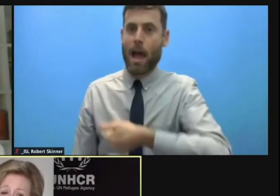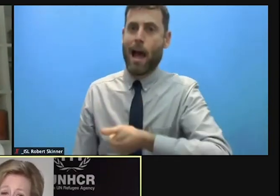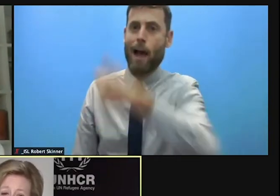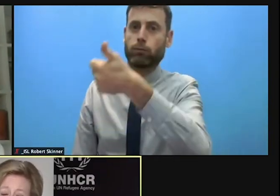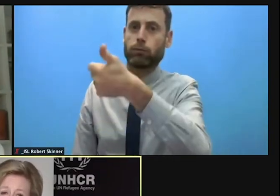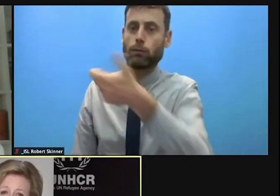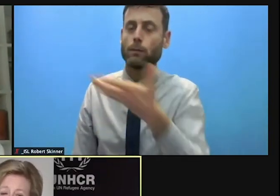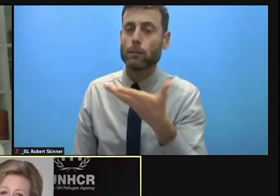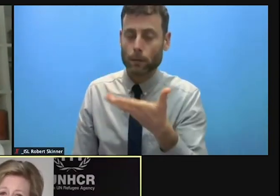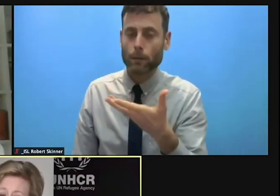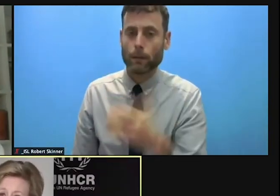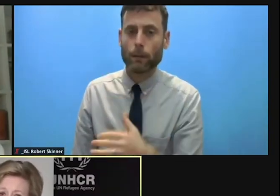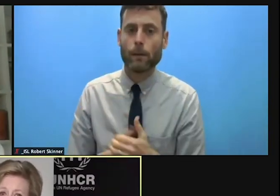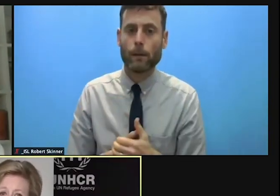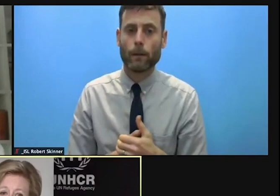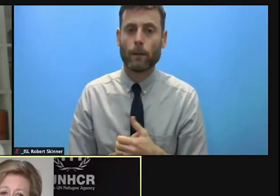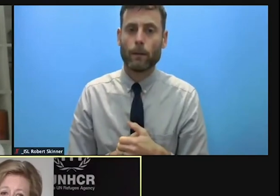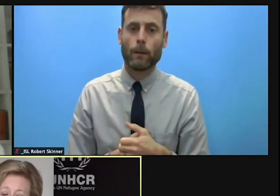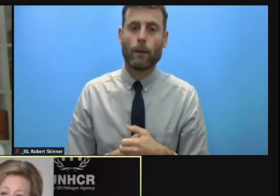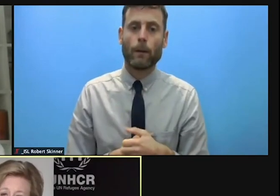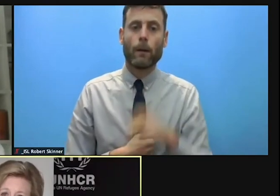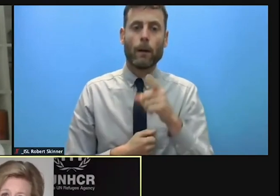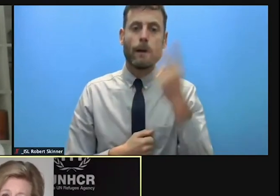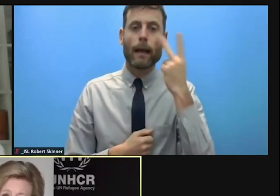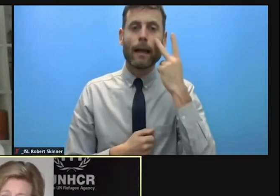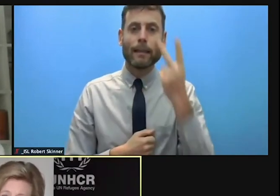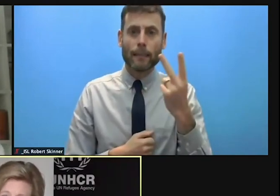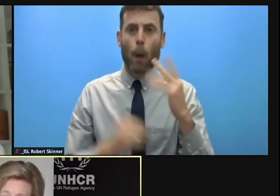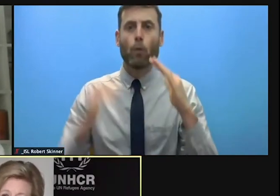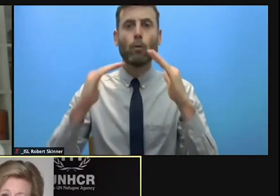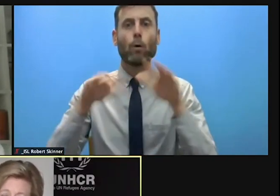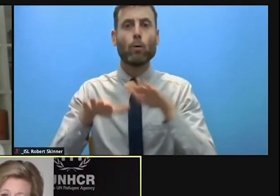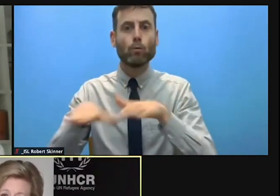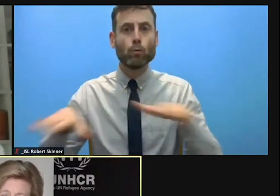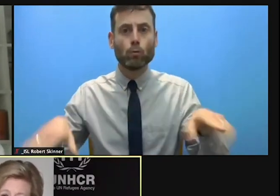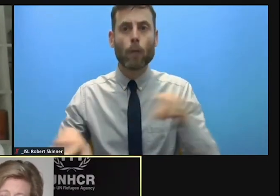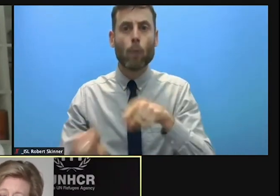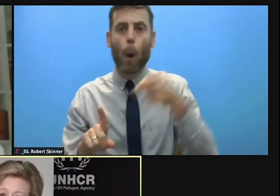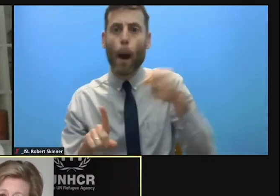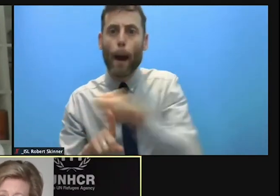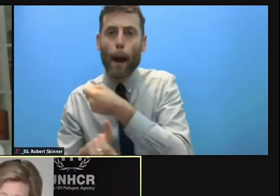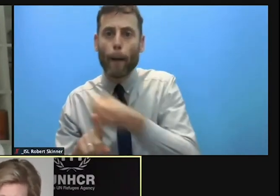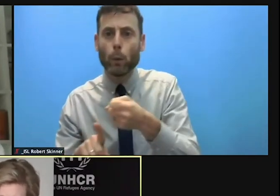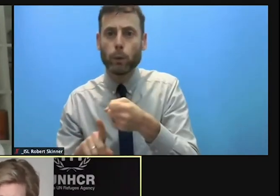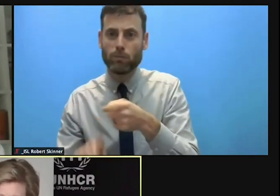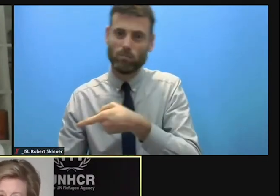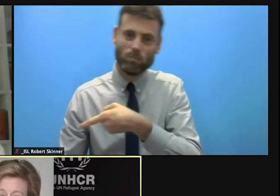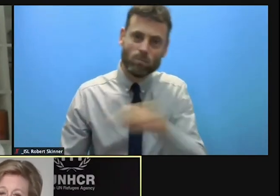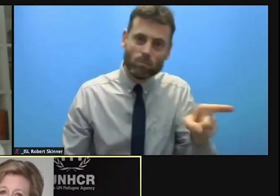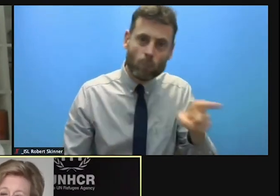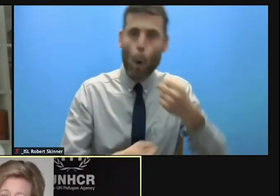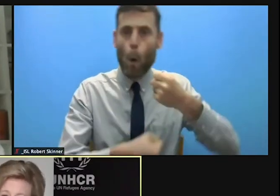of child abuse, children being brought into labor, forced into labor. We're seeing trafficking